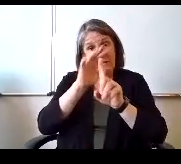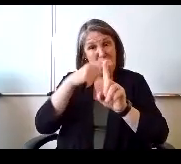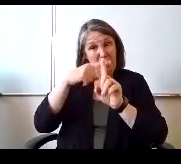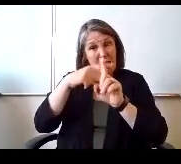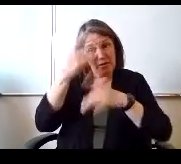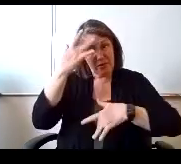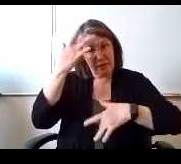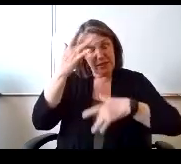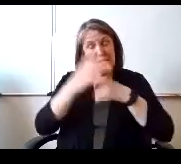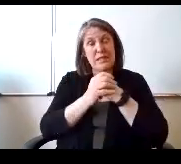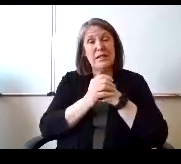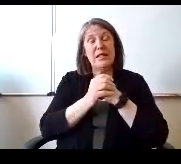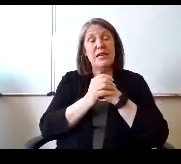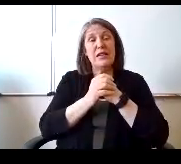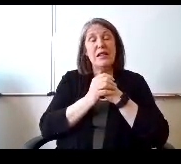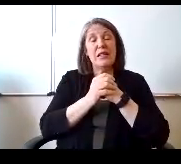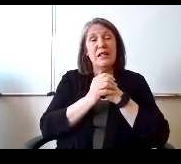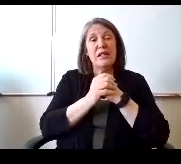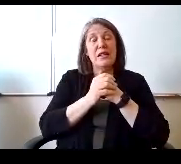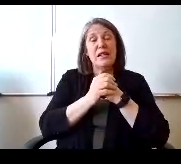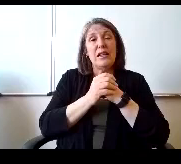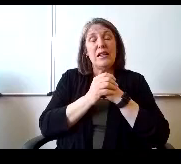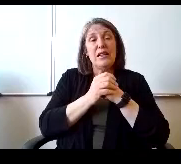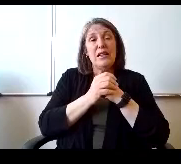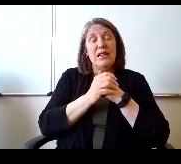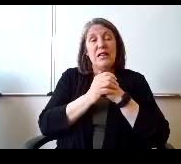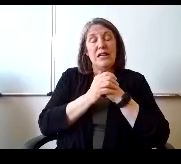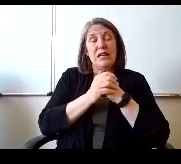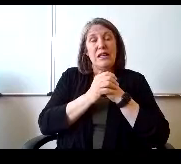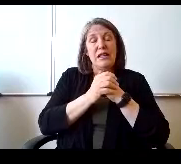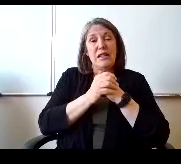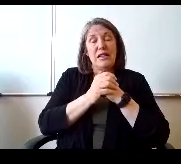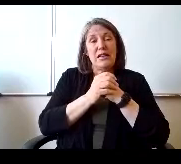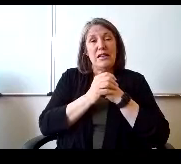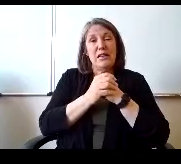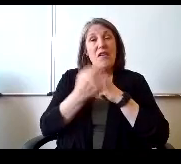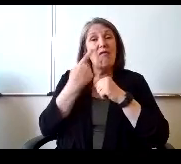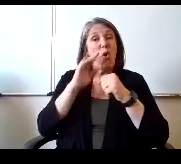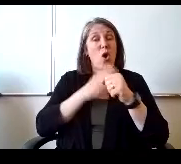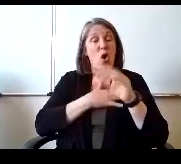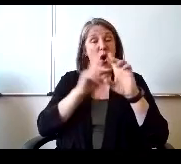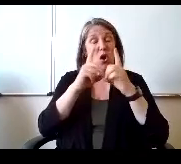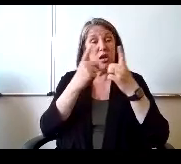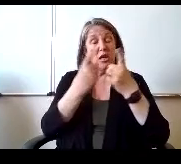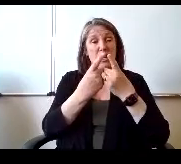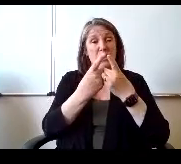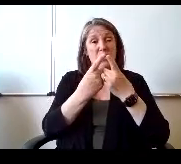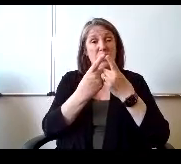The wastewater data for our. Our district. On